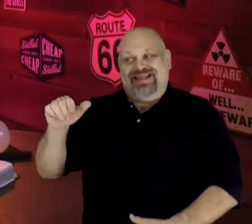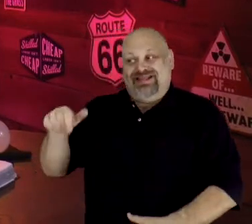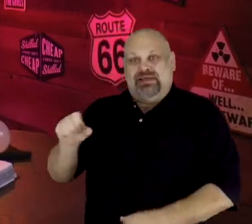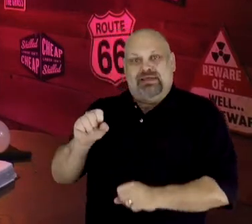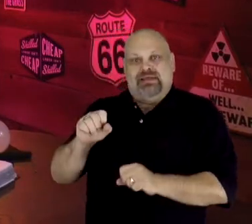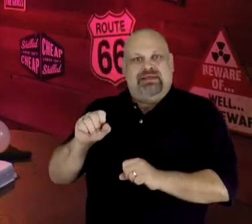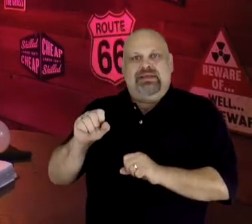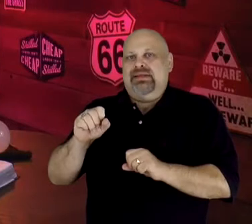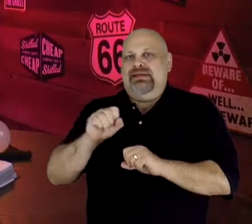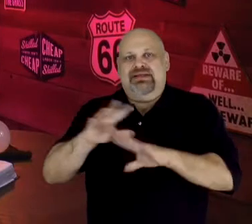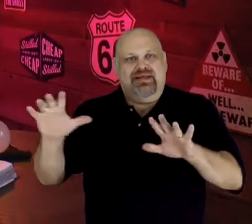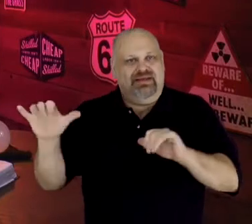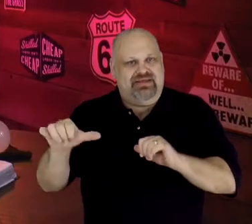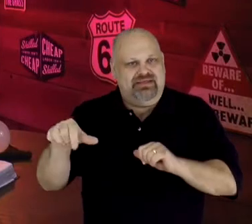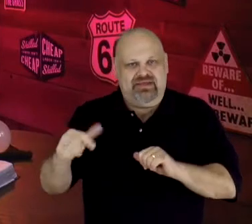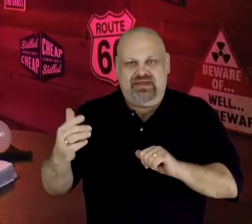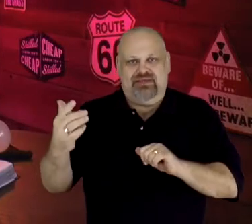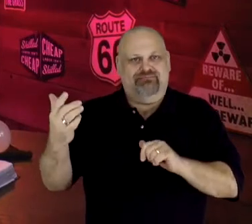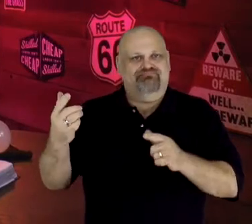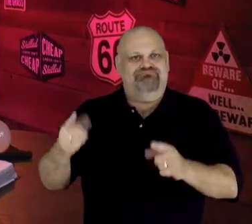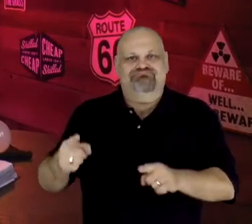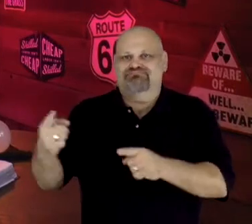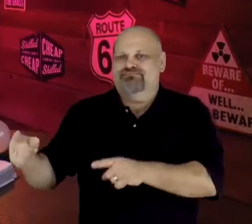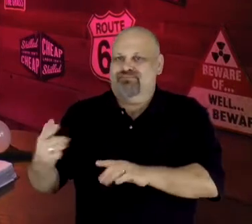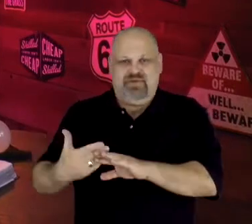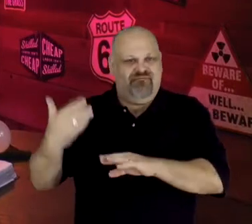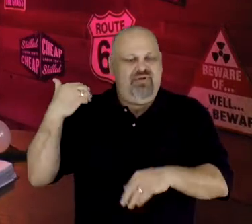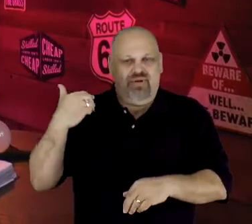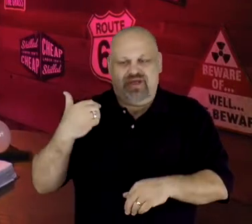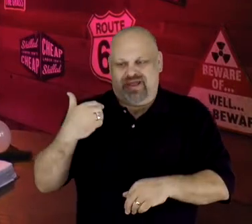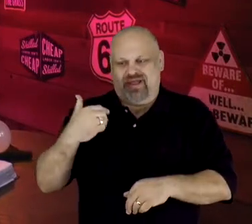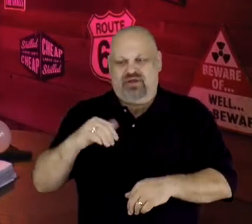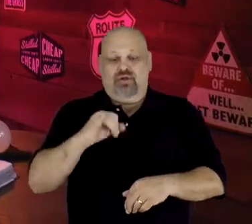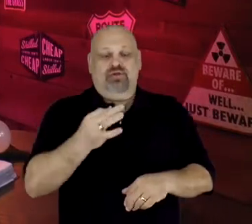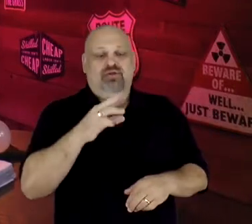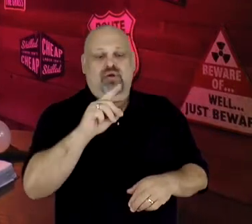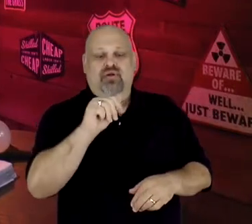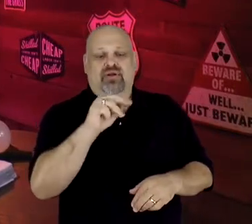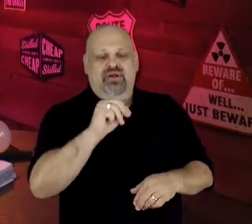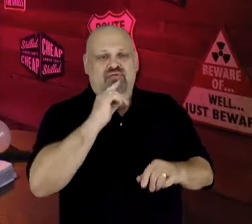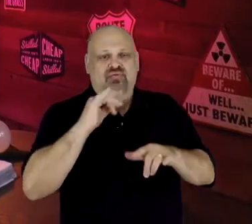ever happened before, and crossing through the Jordan River would be the closest anyone would